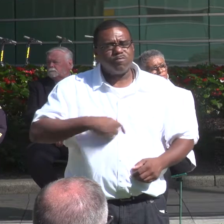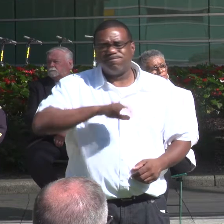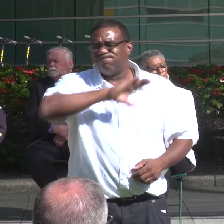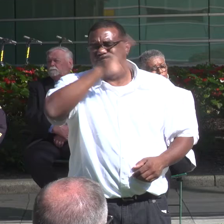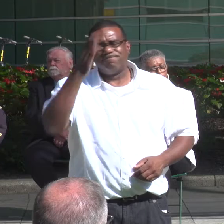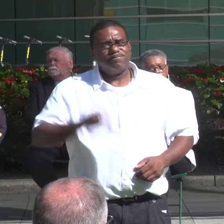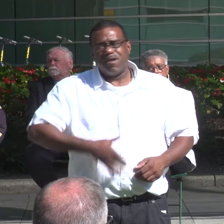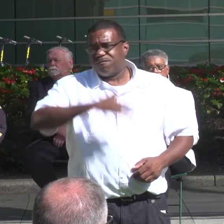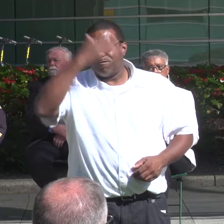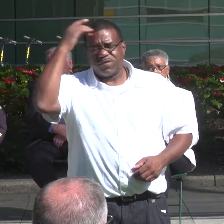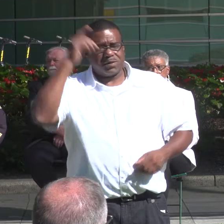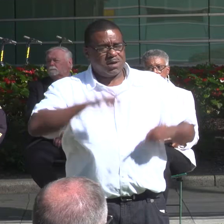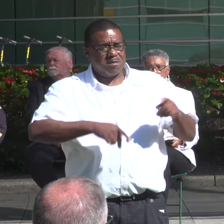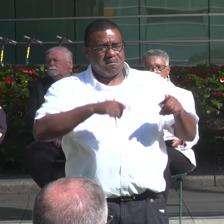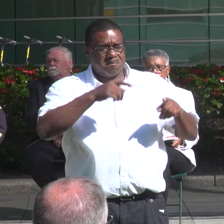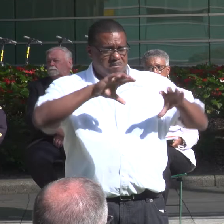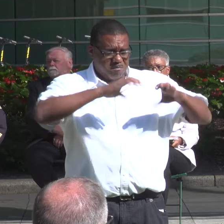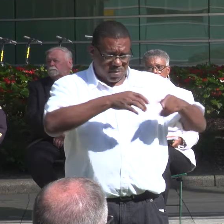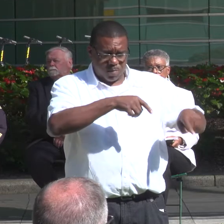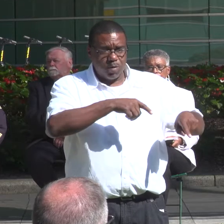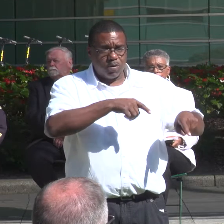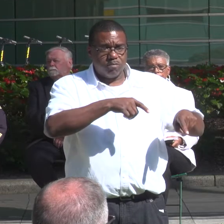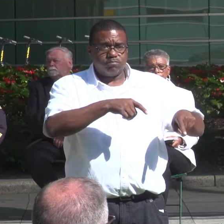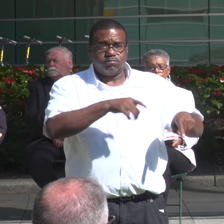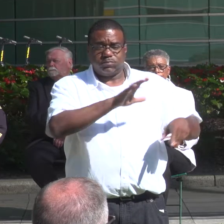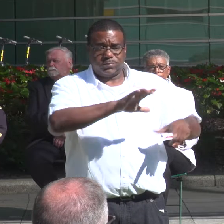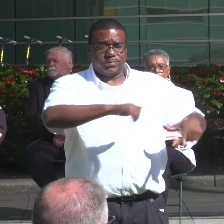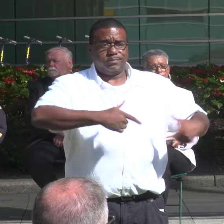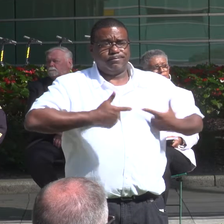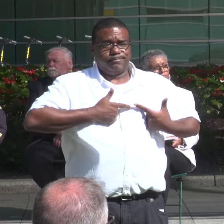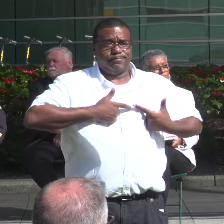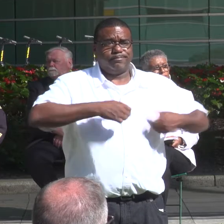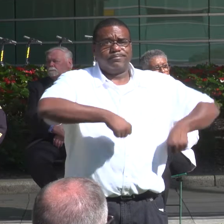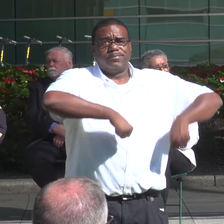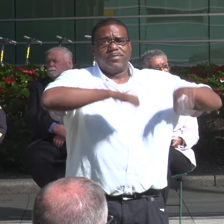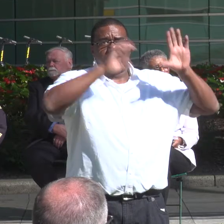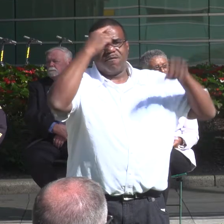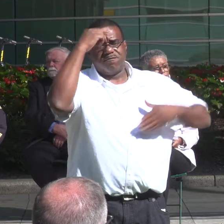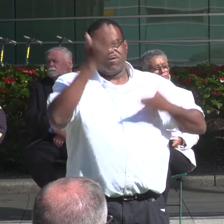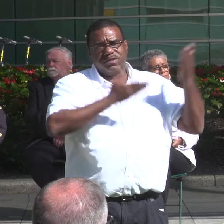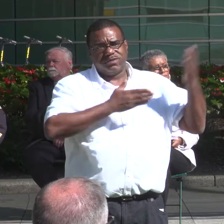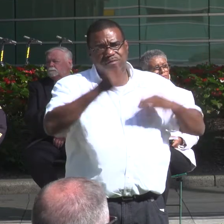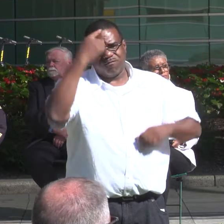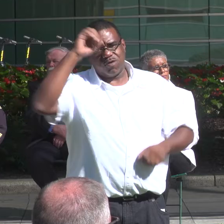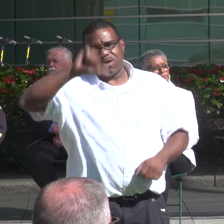FORGET THOSE WHO GAVE THEIR LIVES AND SERVICE TO OTHERS IT